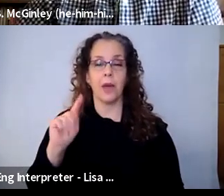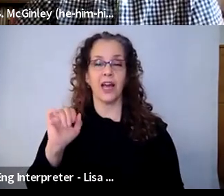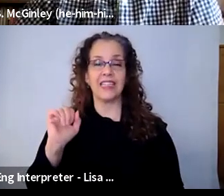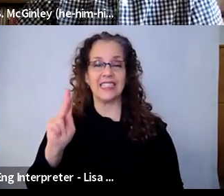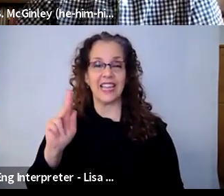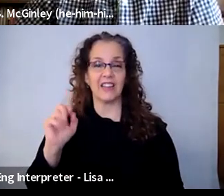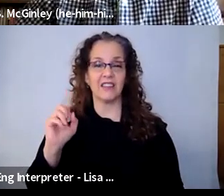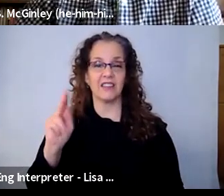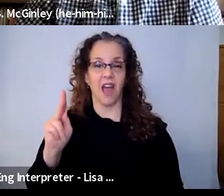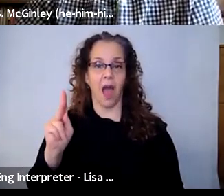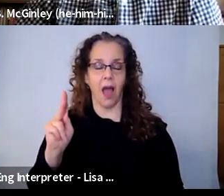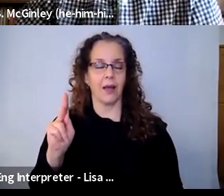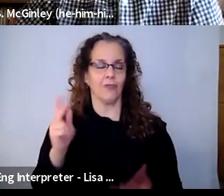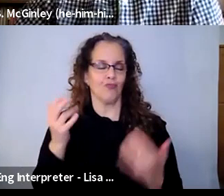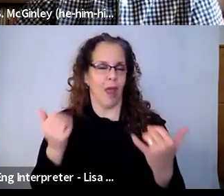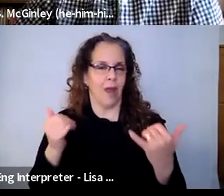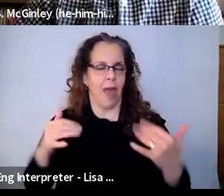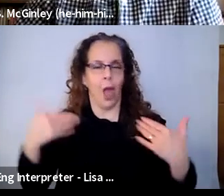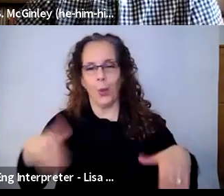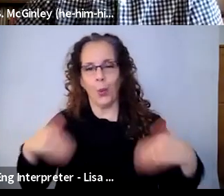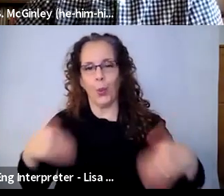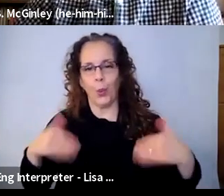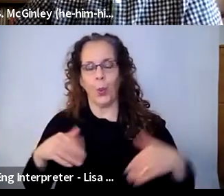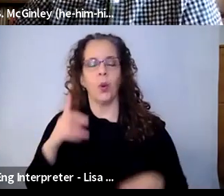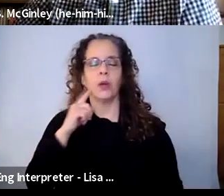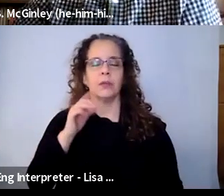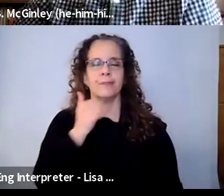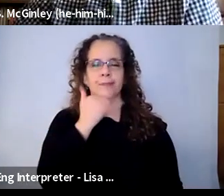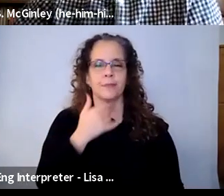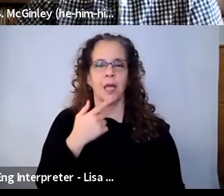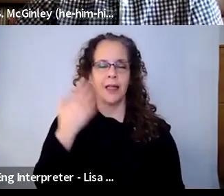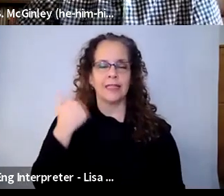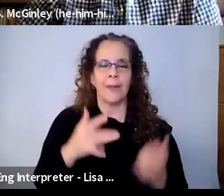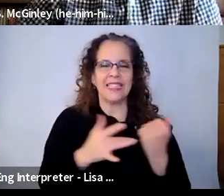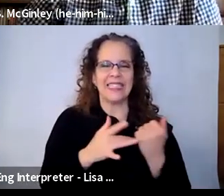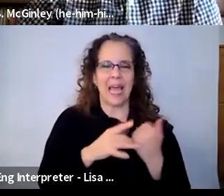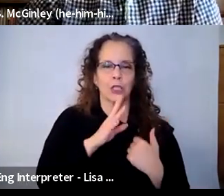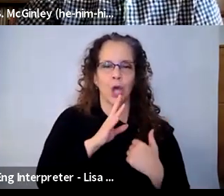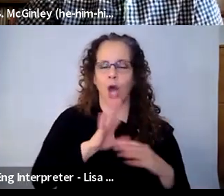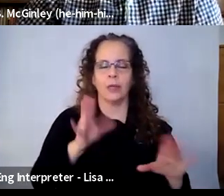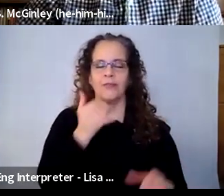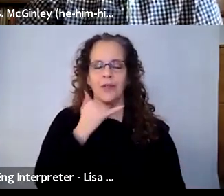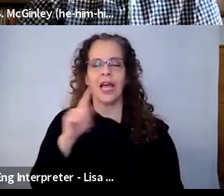the moment, so it's part of the aesthetic conversation without a doubt. David Shane: Paul, I feel like TikTok really spoke to you. Do